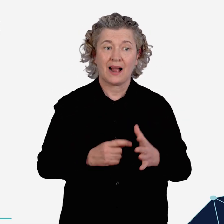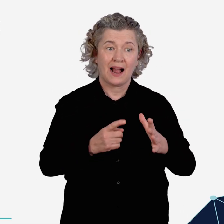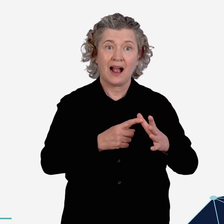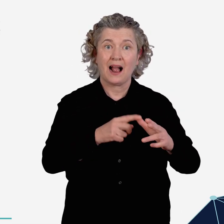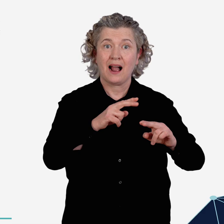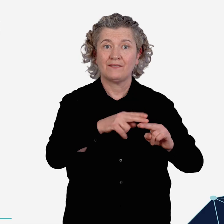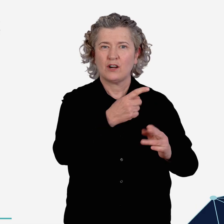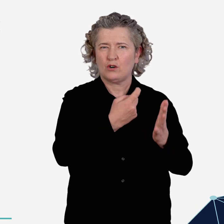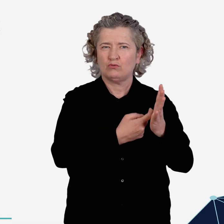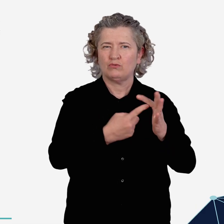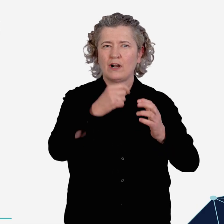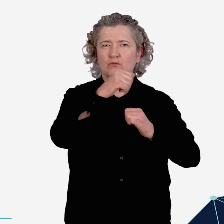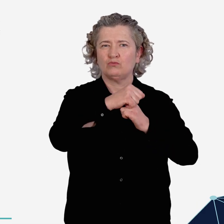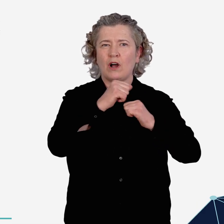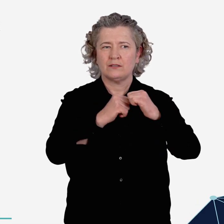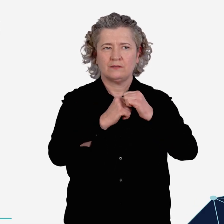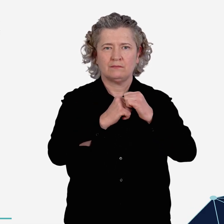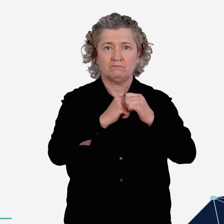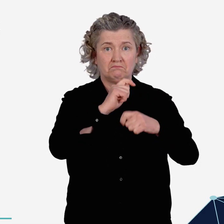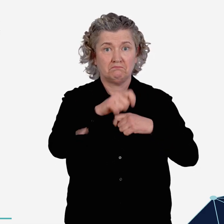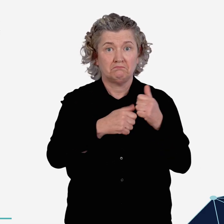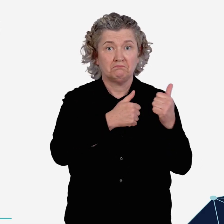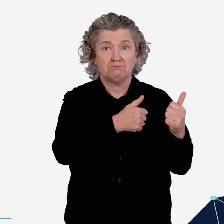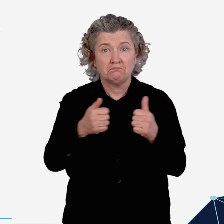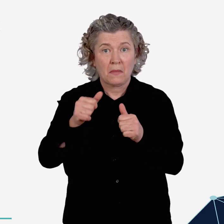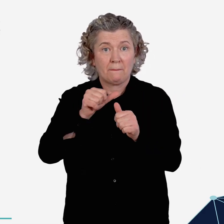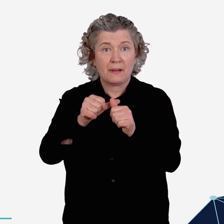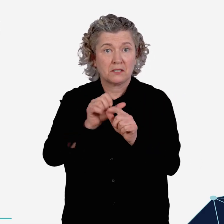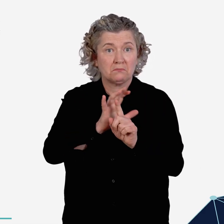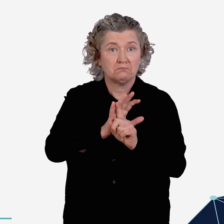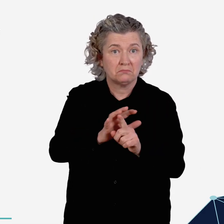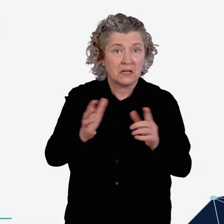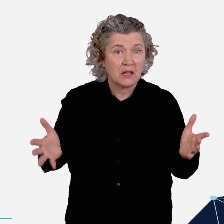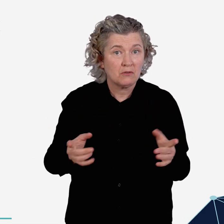How should the AAF be restructured to be more effective and better able to drive